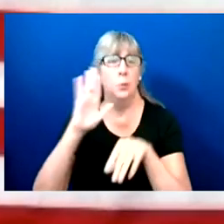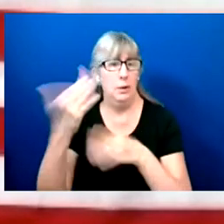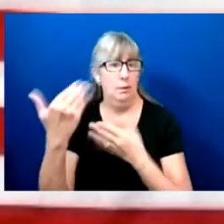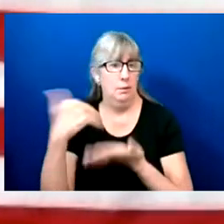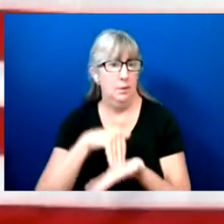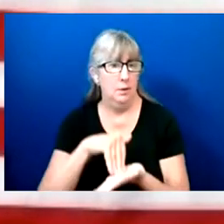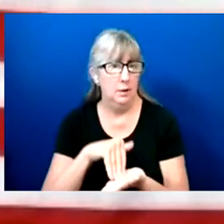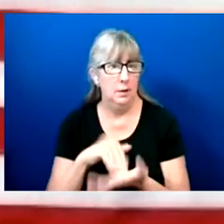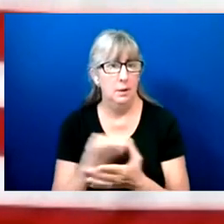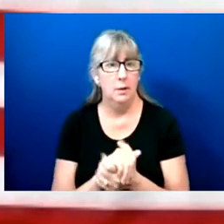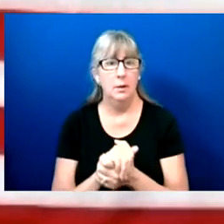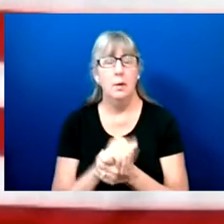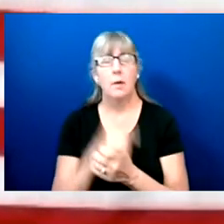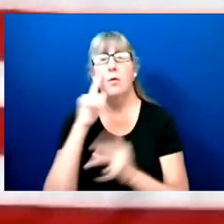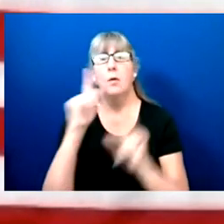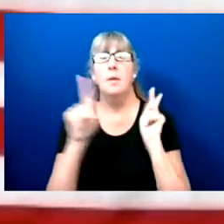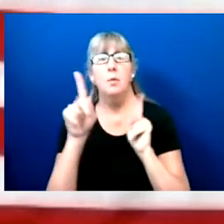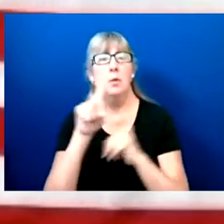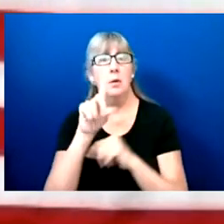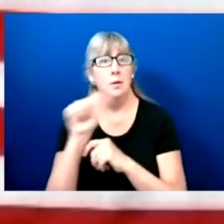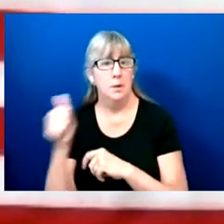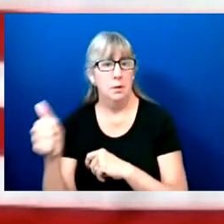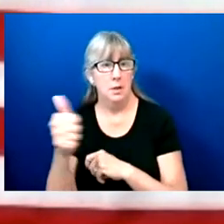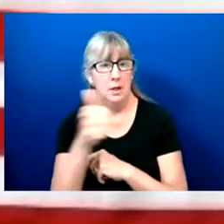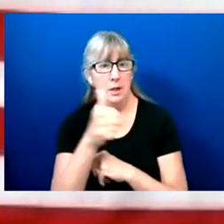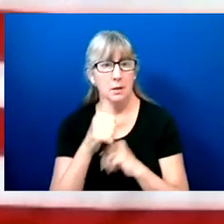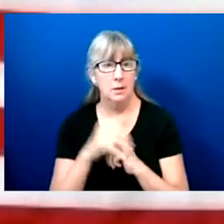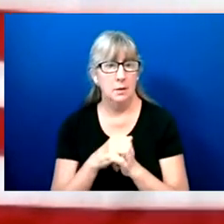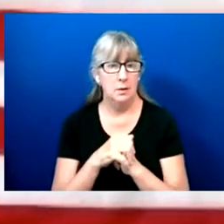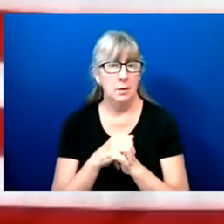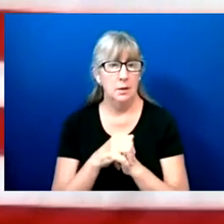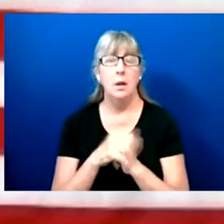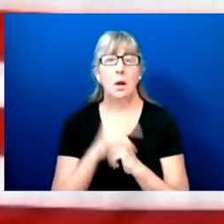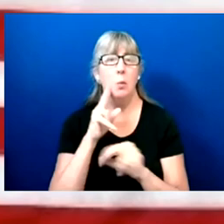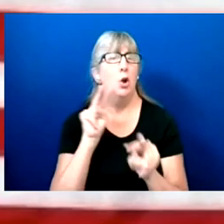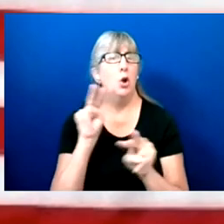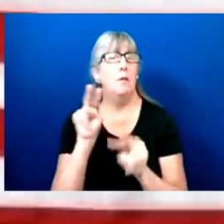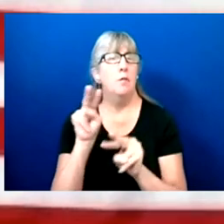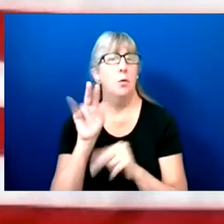those with disabilities in several months, and we all look forward to that.